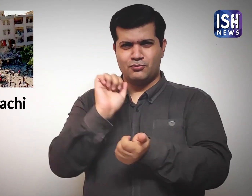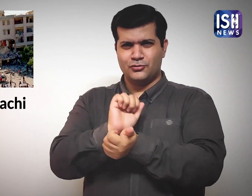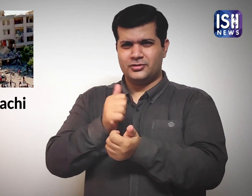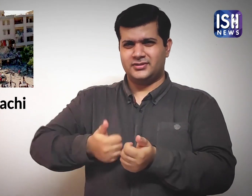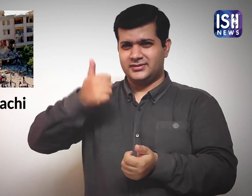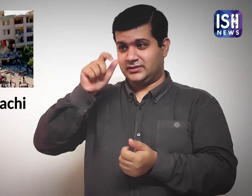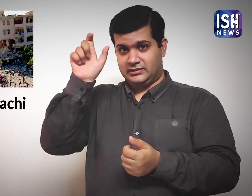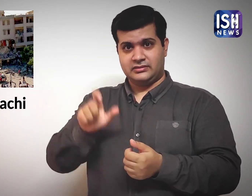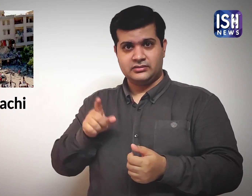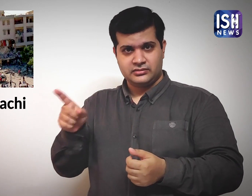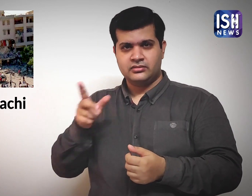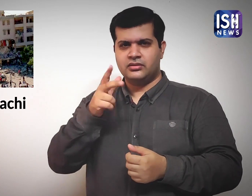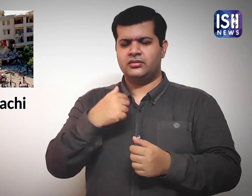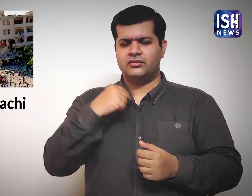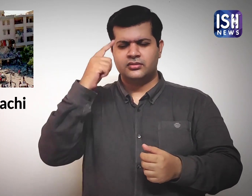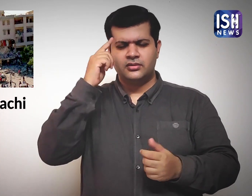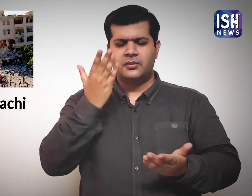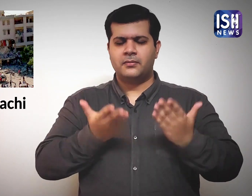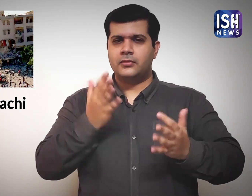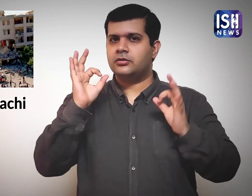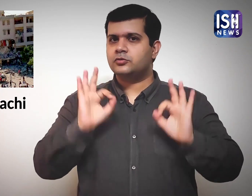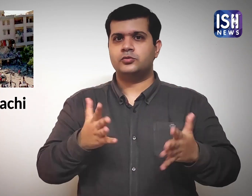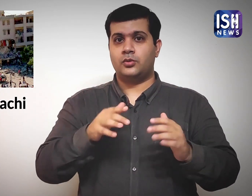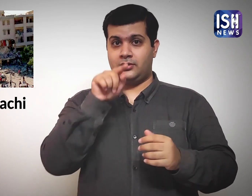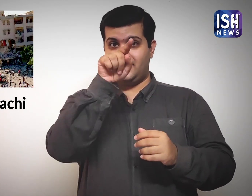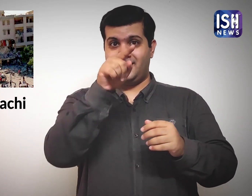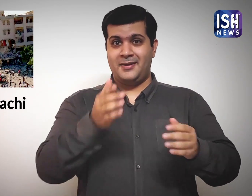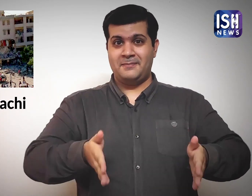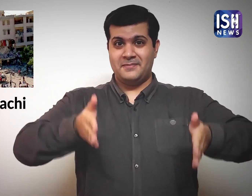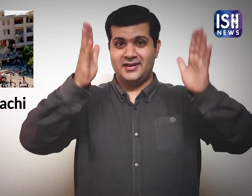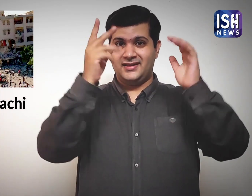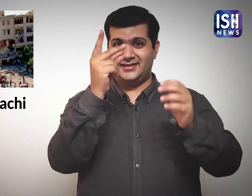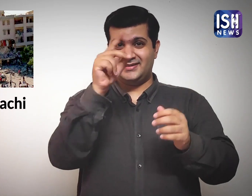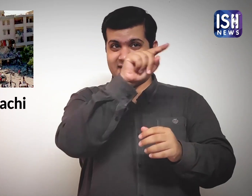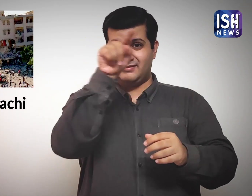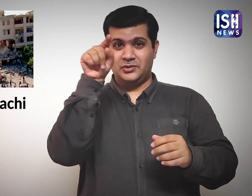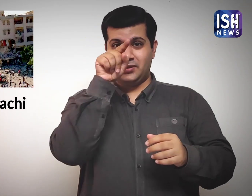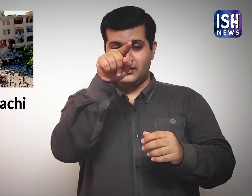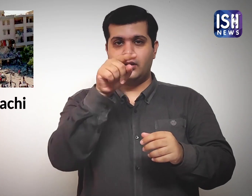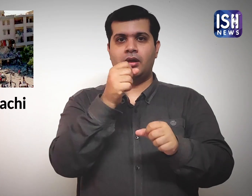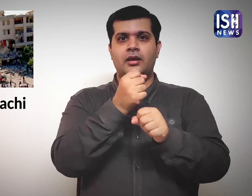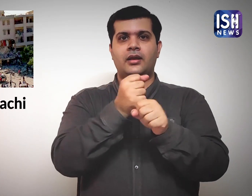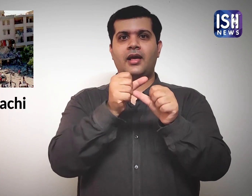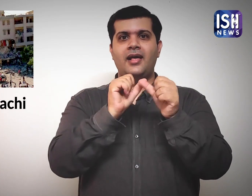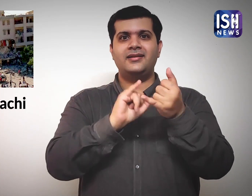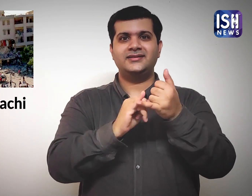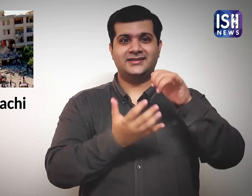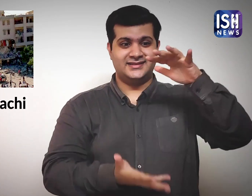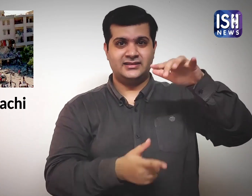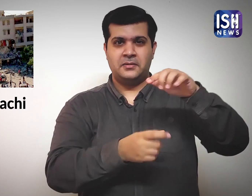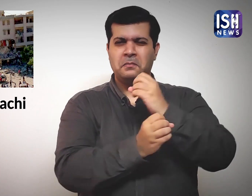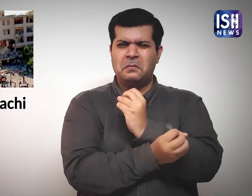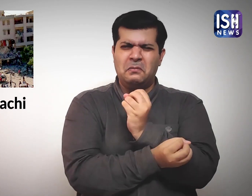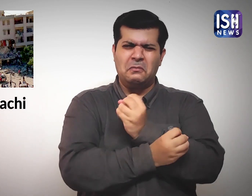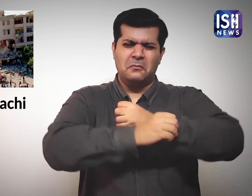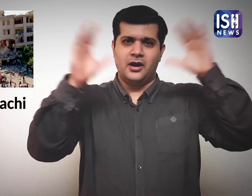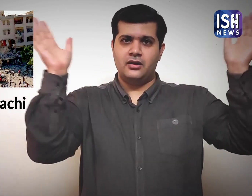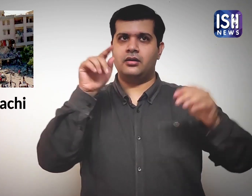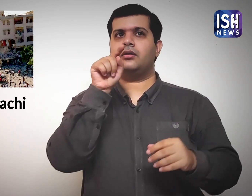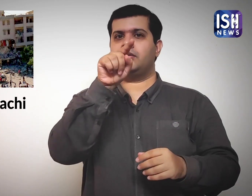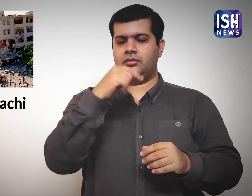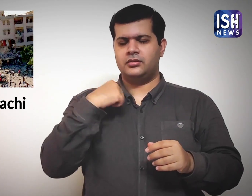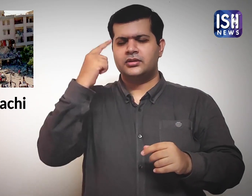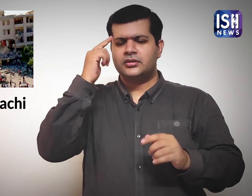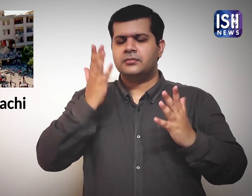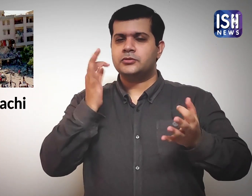A police official said that "It seems to be a cylinder exploded on the second floor.